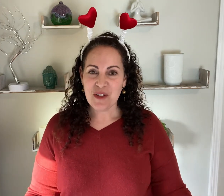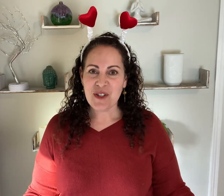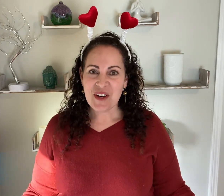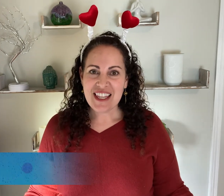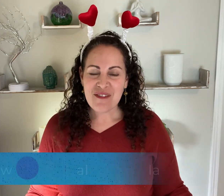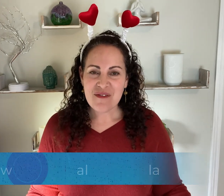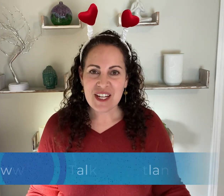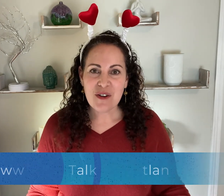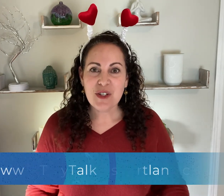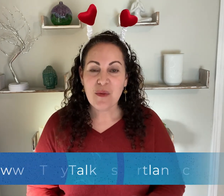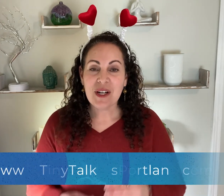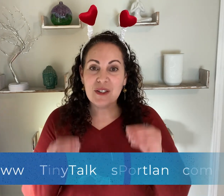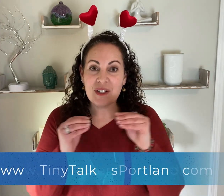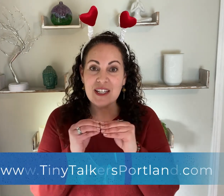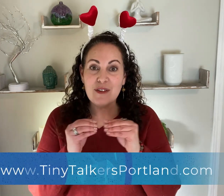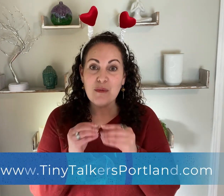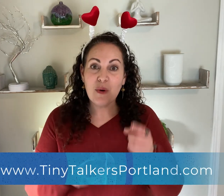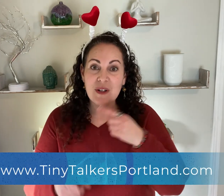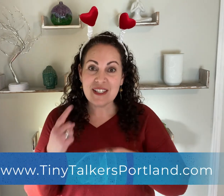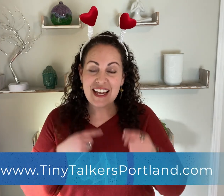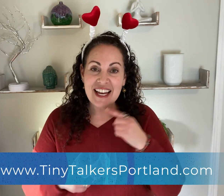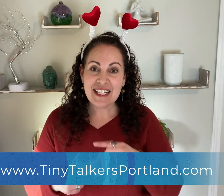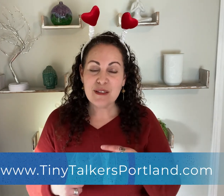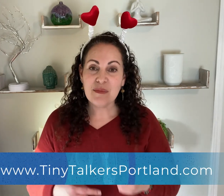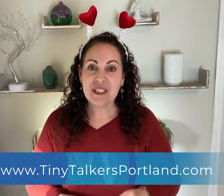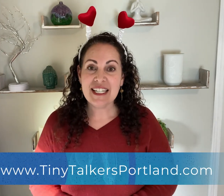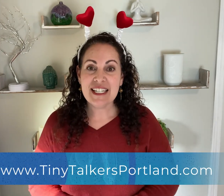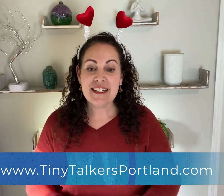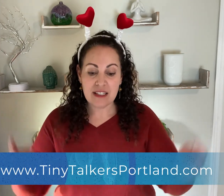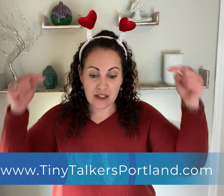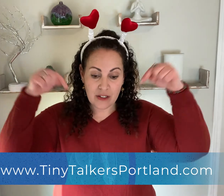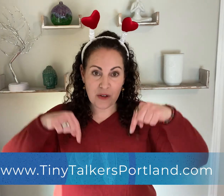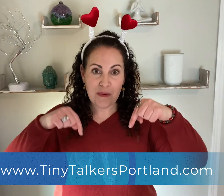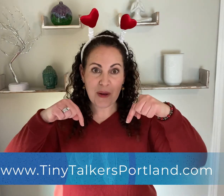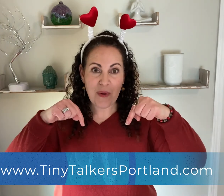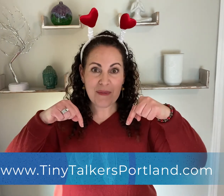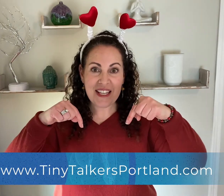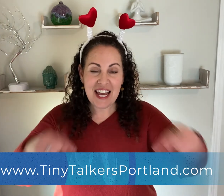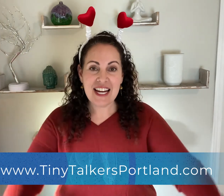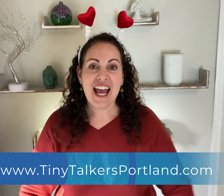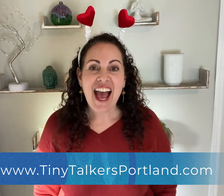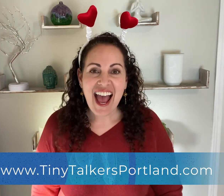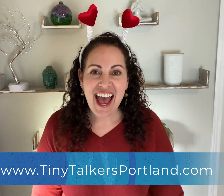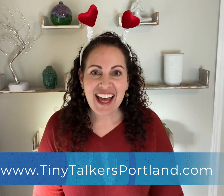If you enjoyed that video and you want to learn even more signs please go to my website